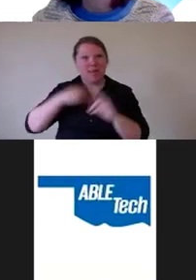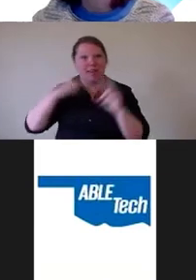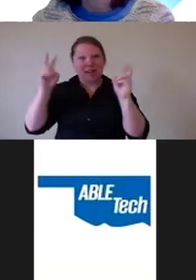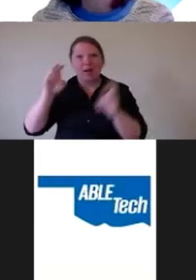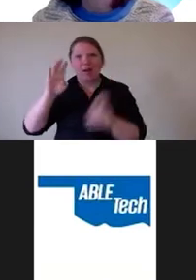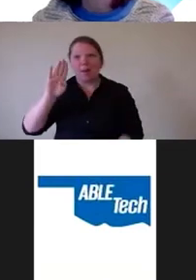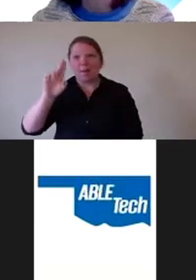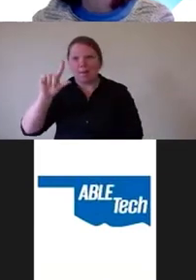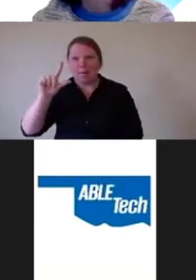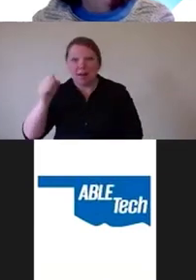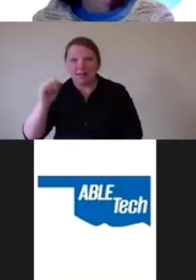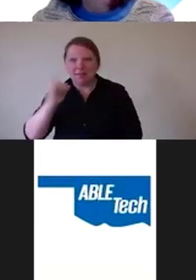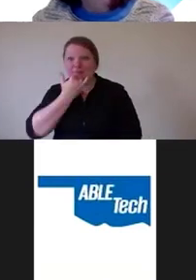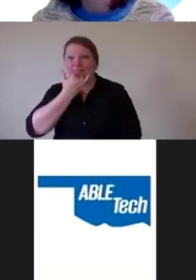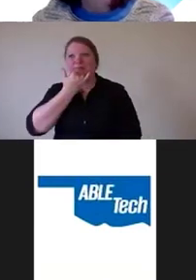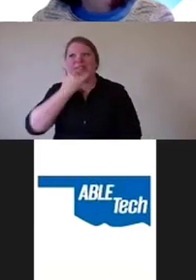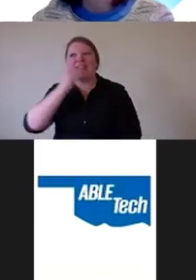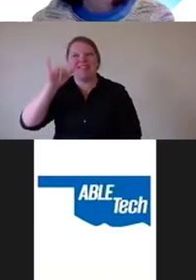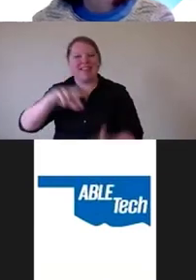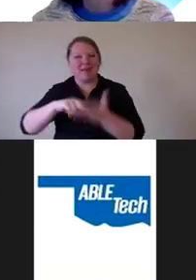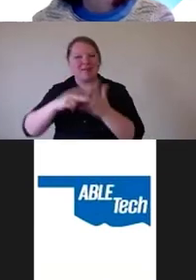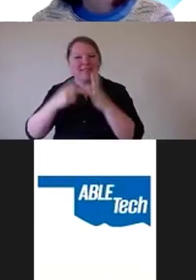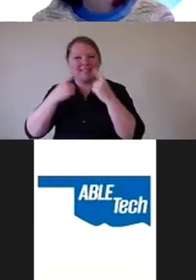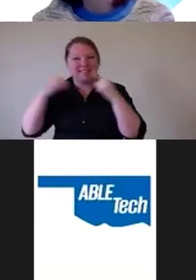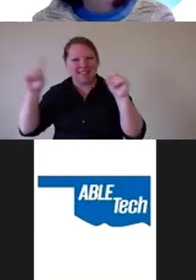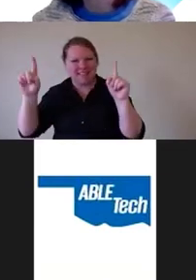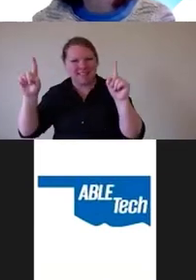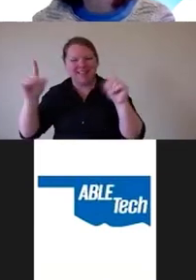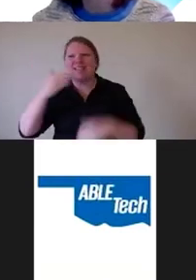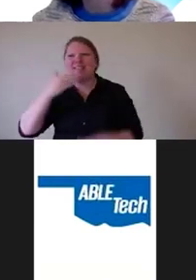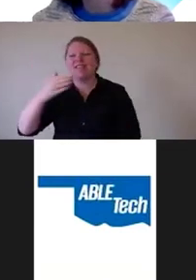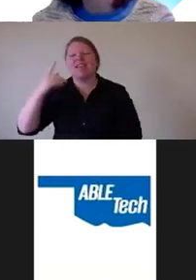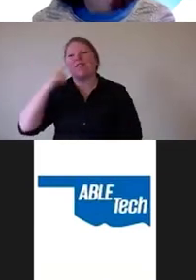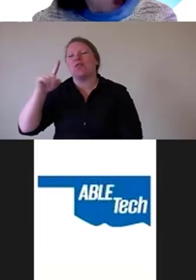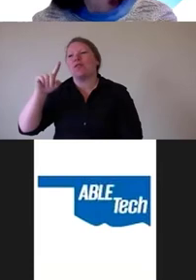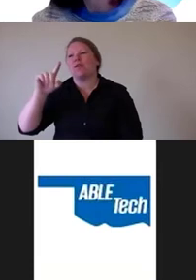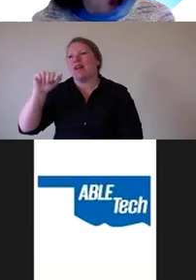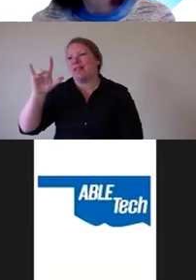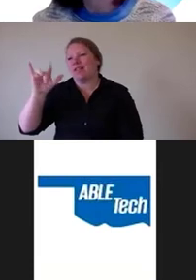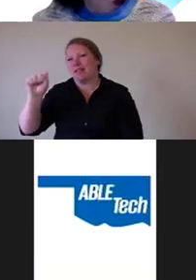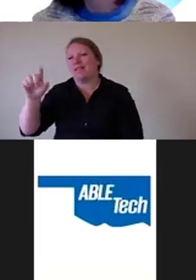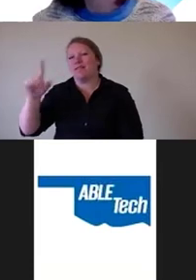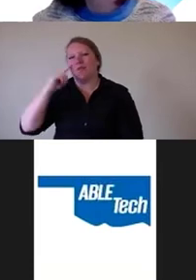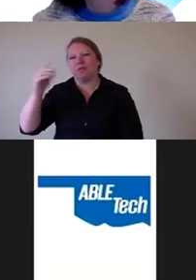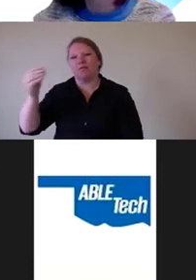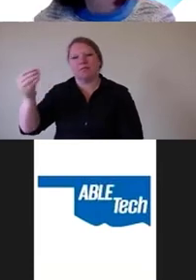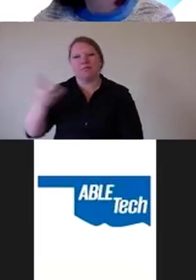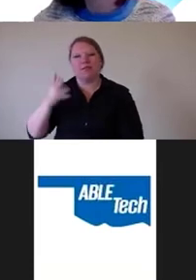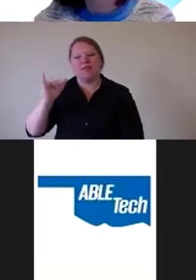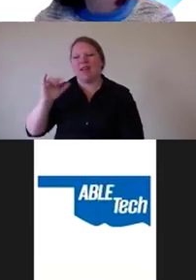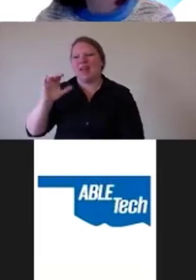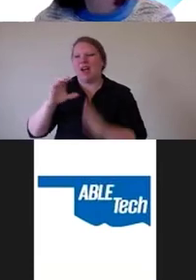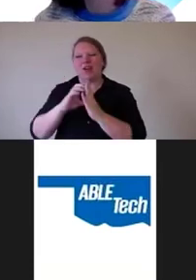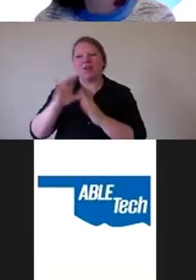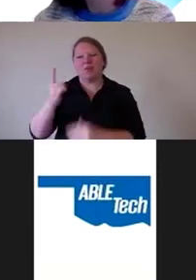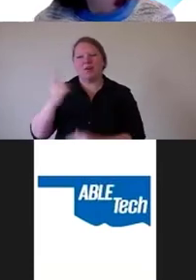And thank you, Lisa, for for pulling up that article, that's one of my favorite articles, I was in a bad mood that day.